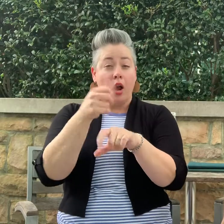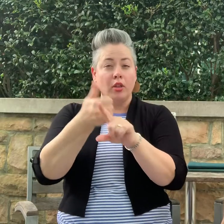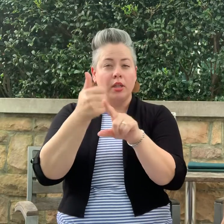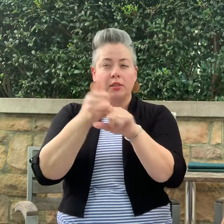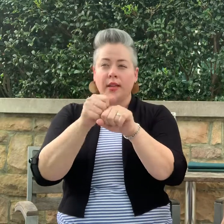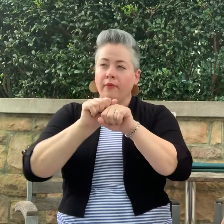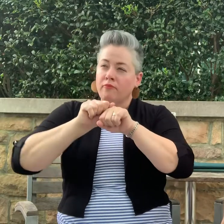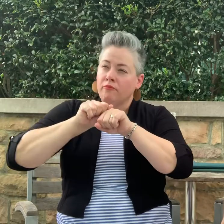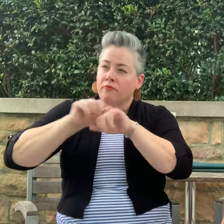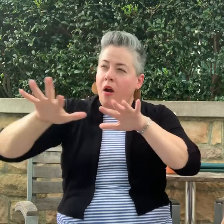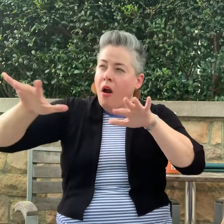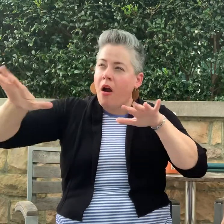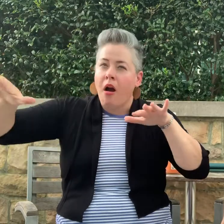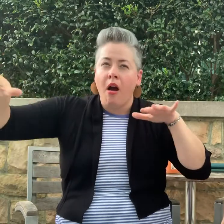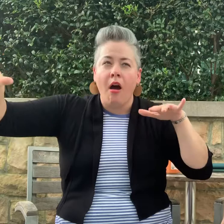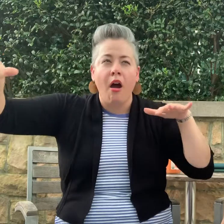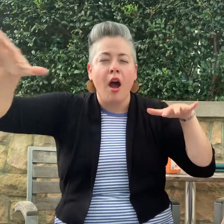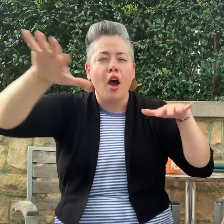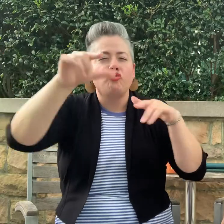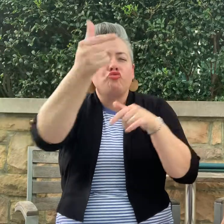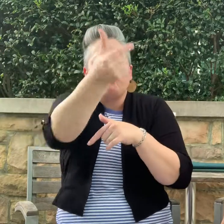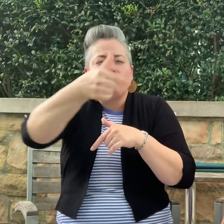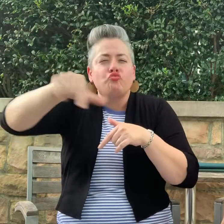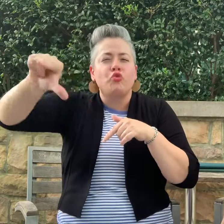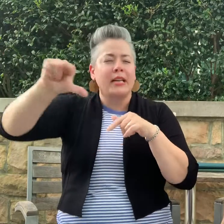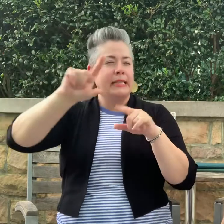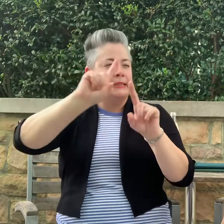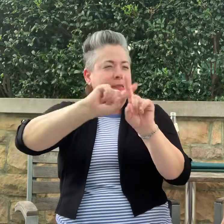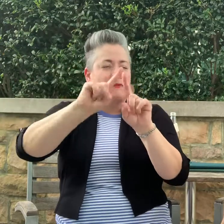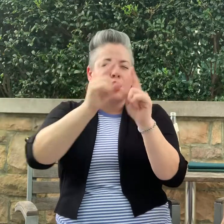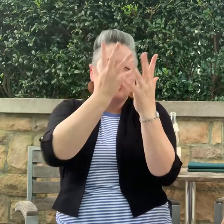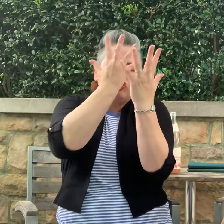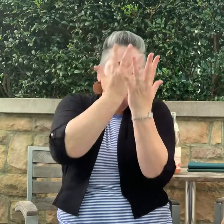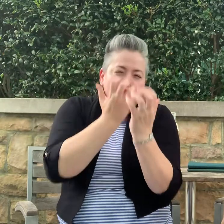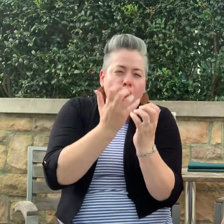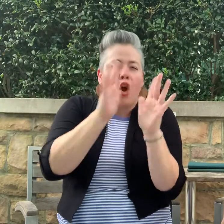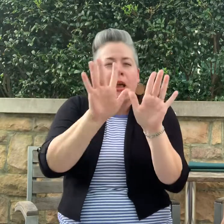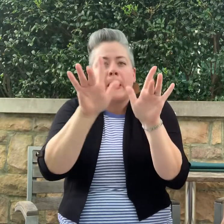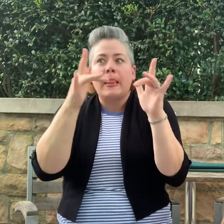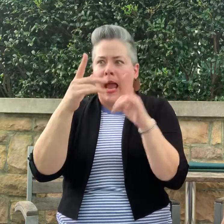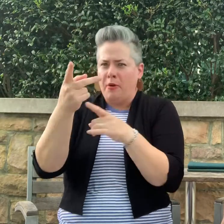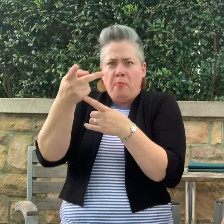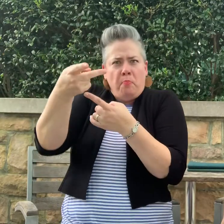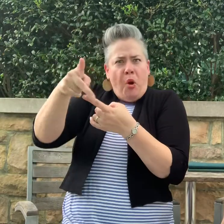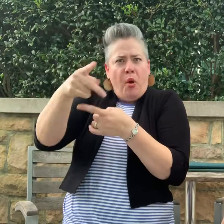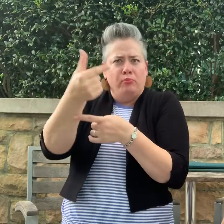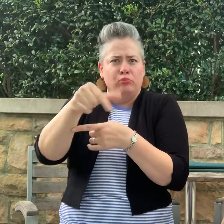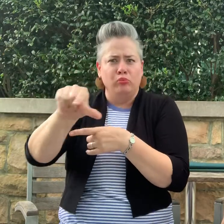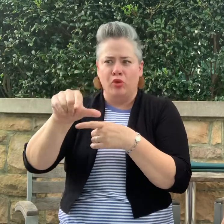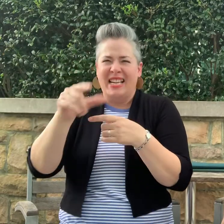shade of green: yellow green; blue green; purple green light, dark.. the emerald isle.